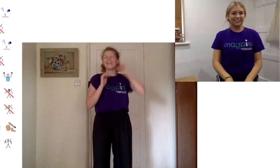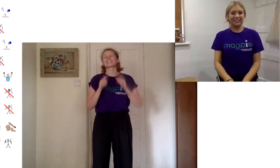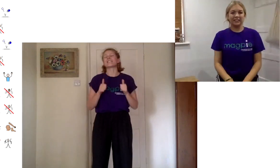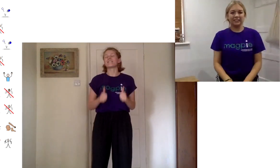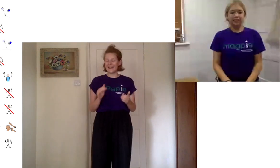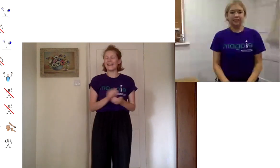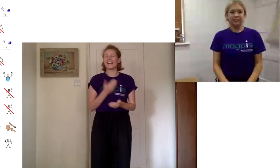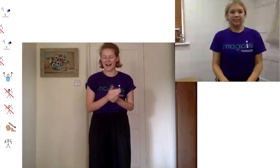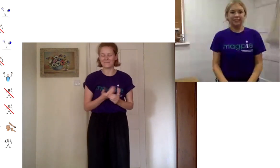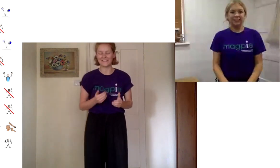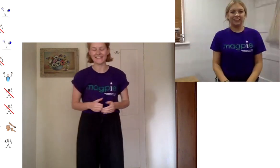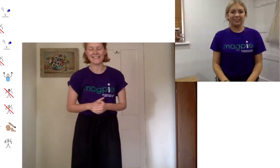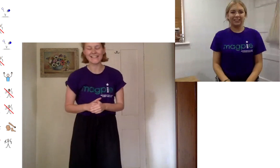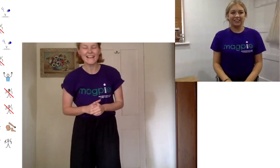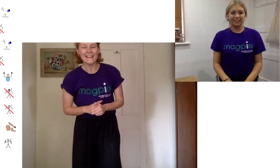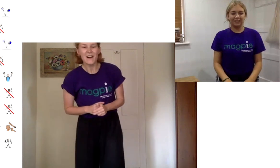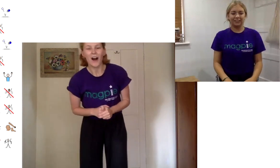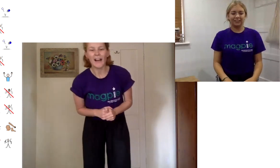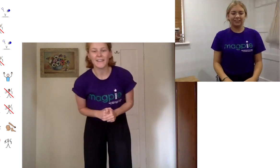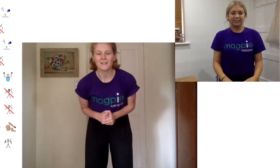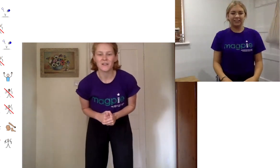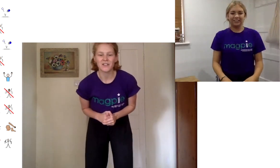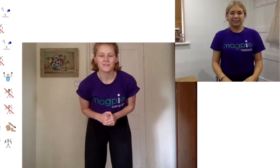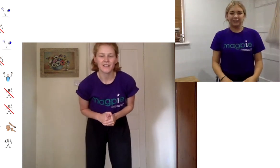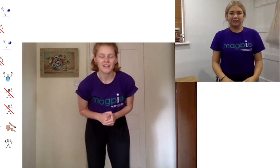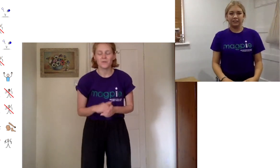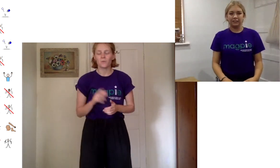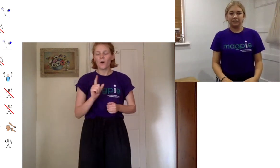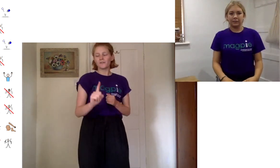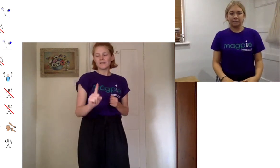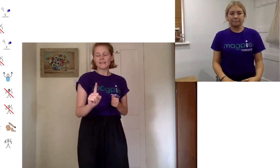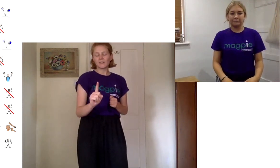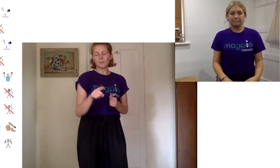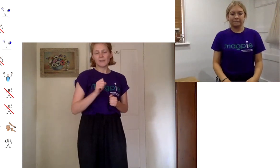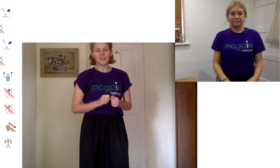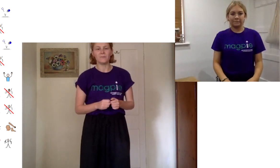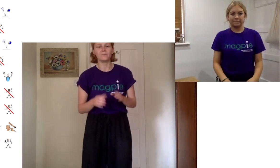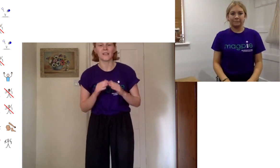it's a really happy dance i think that we should finish with one still position